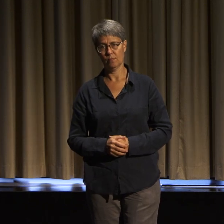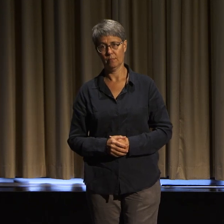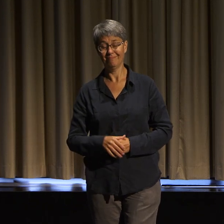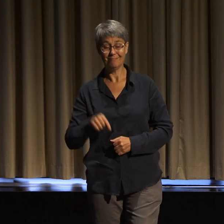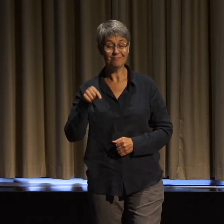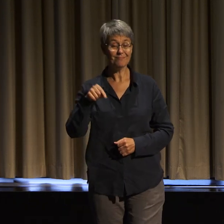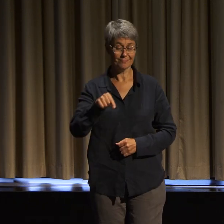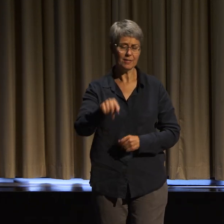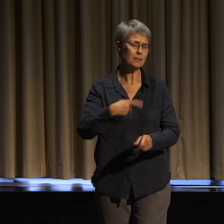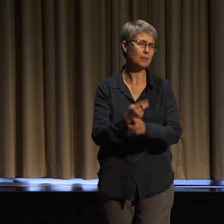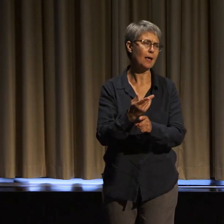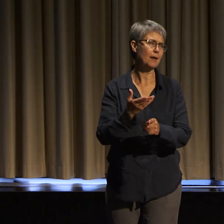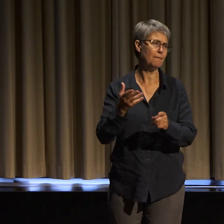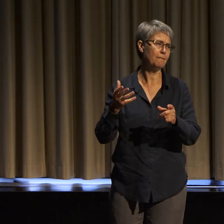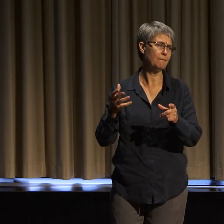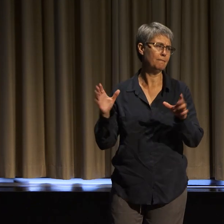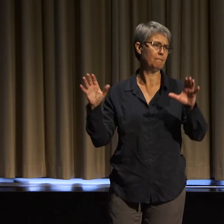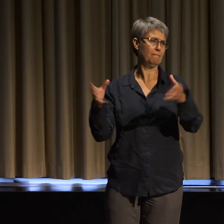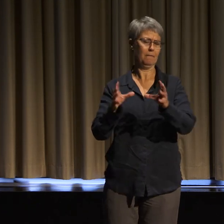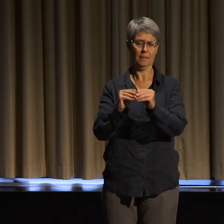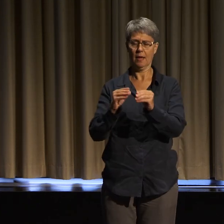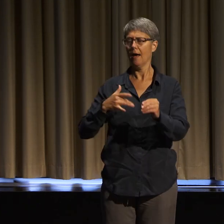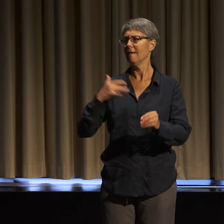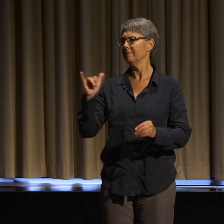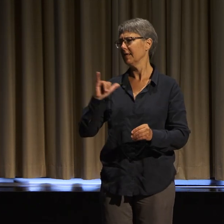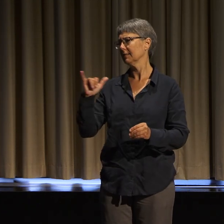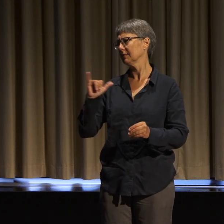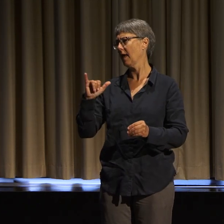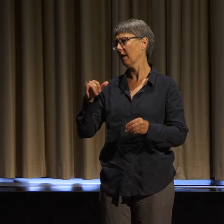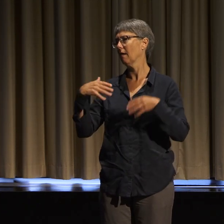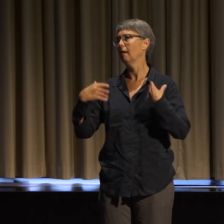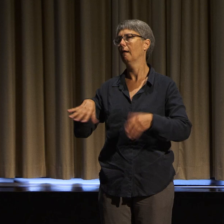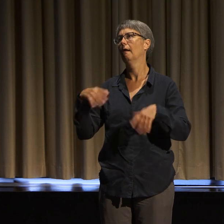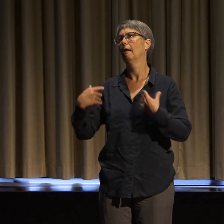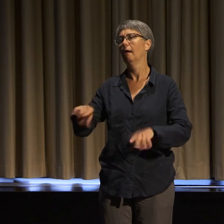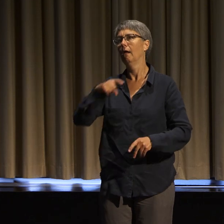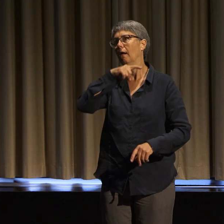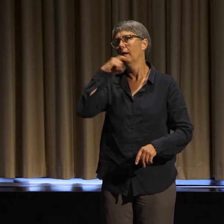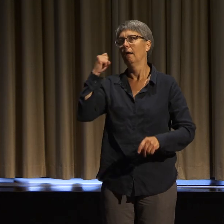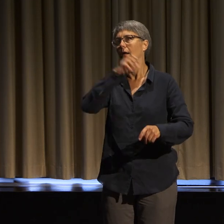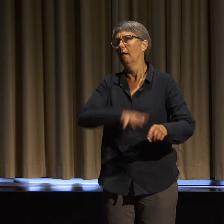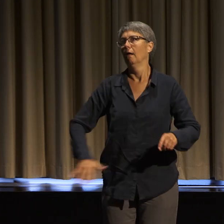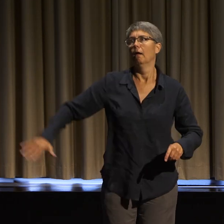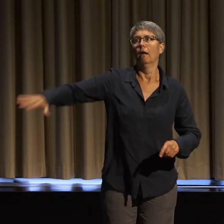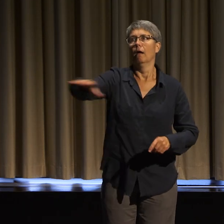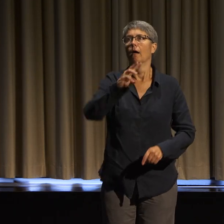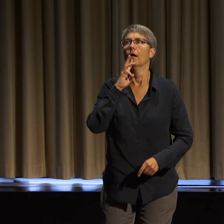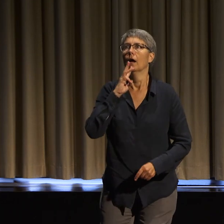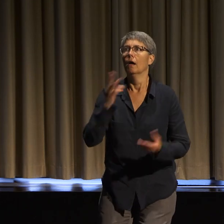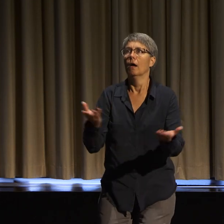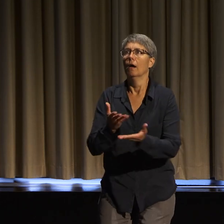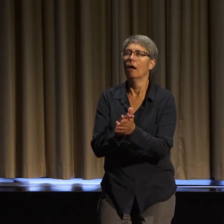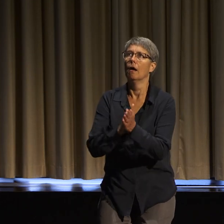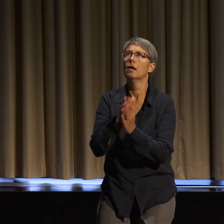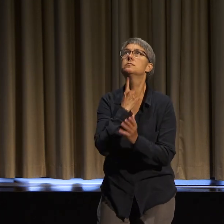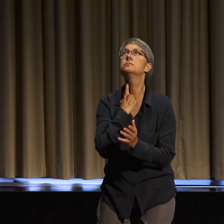in the middle of a desert, and that's incredibly real. And I would also like to offer that they can also